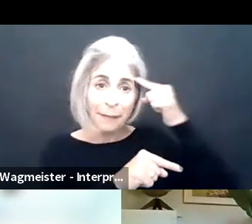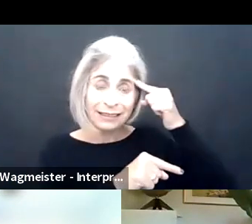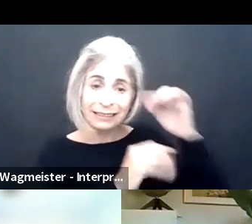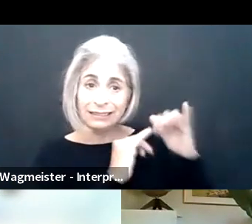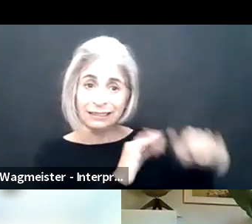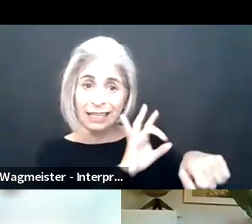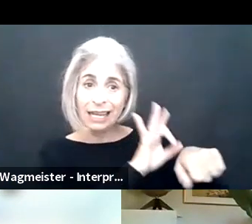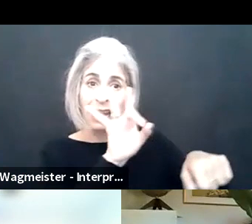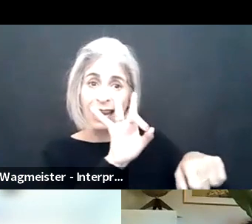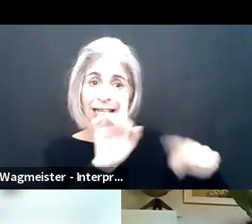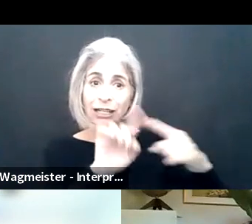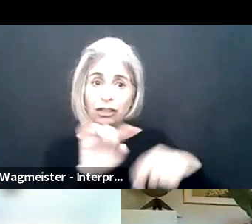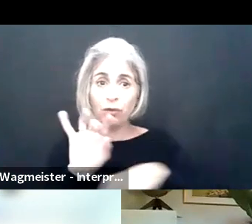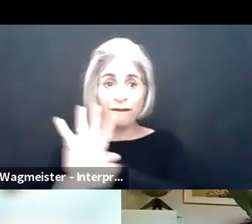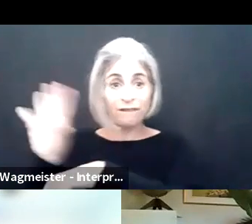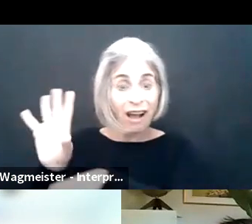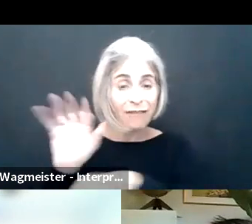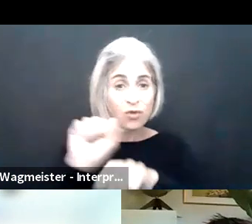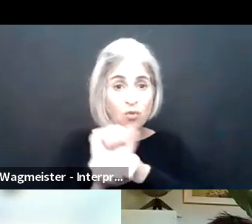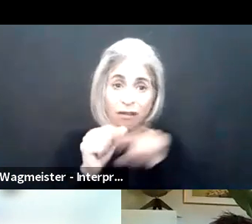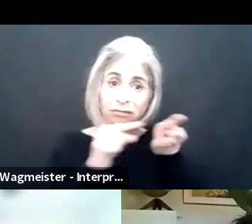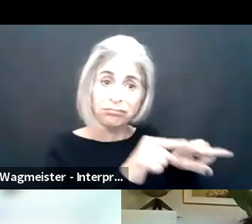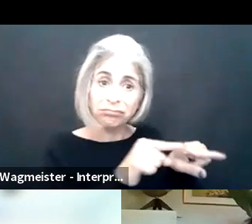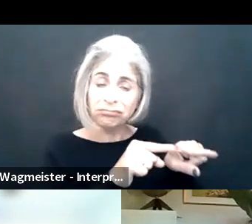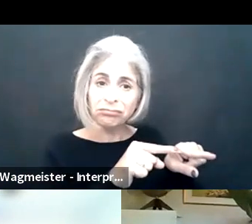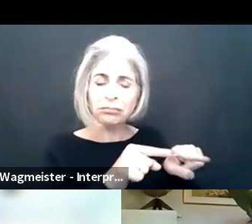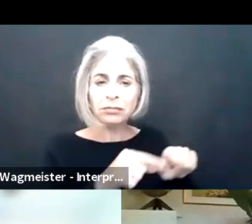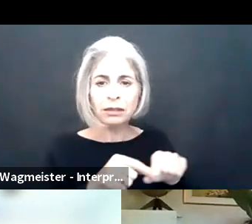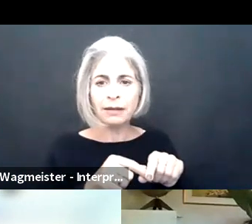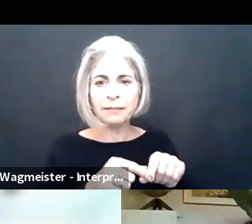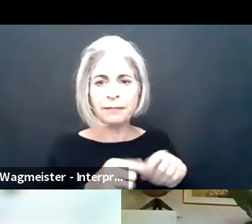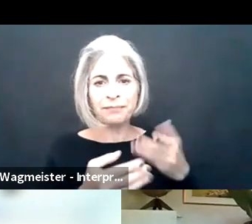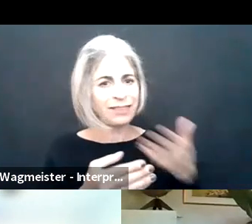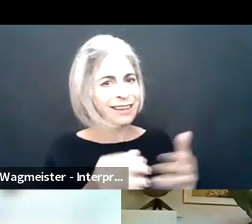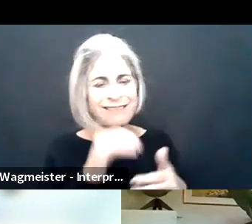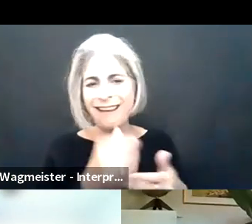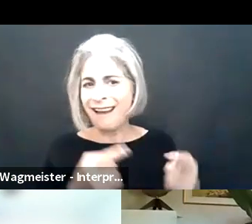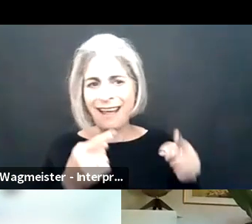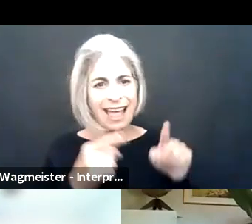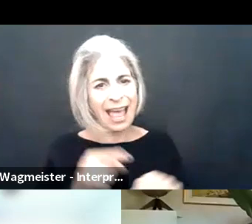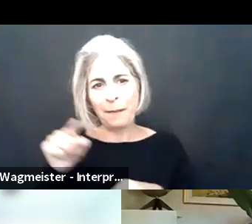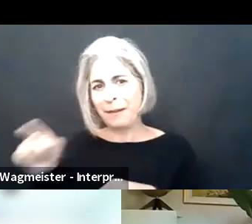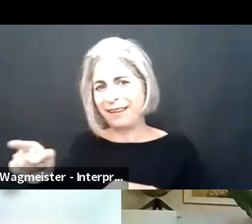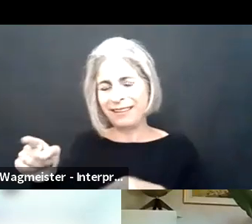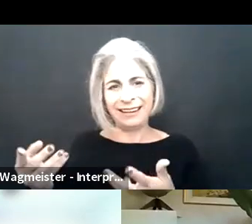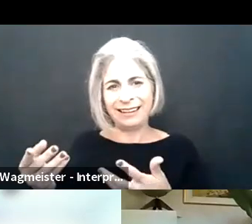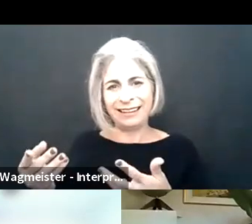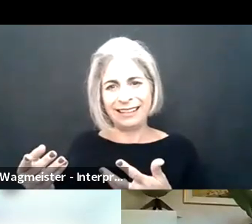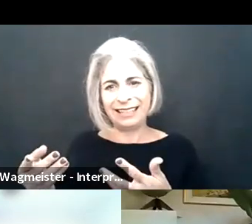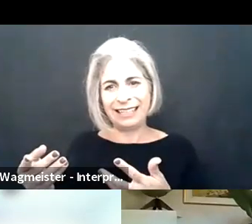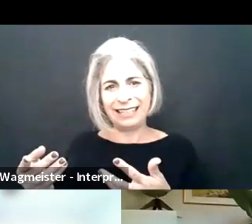setting, how conference meetings and different things go on and just expecting that mentality of 8 to 5 work with a lot of other thing going on in